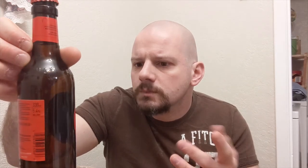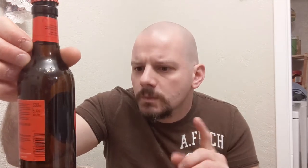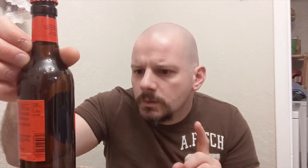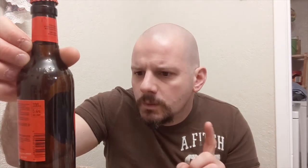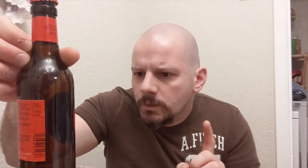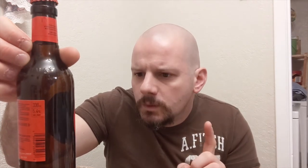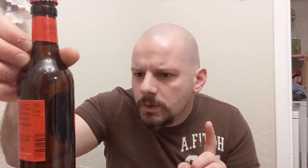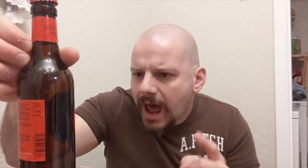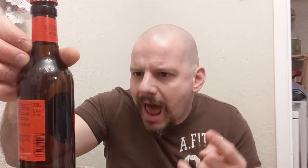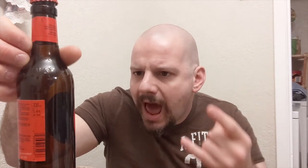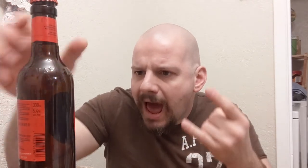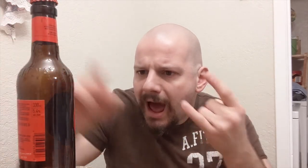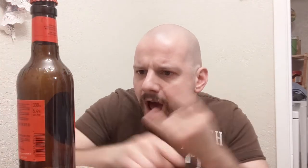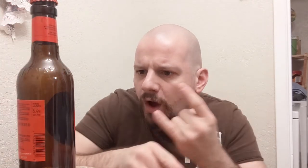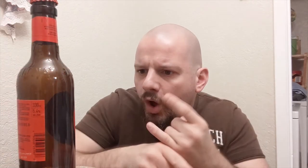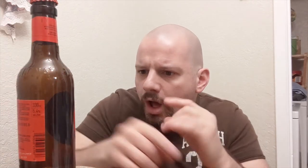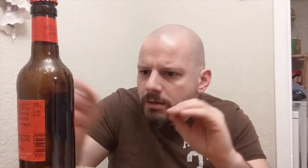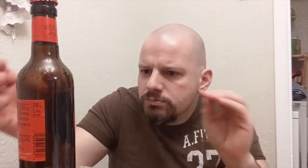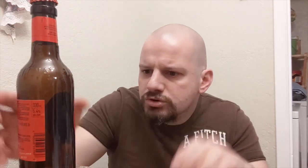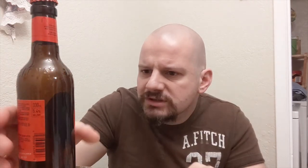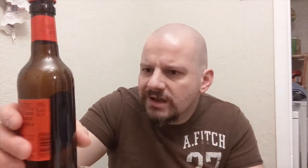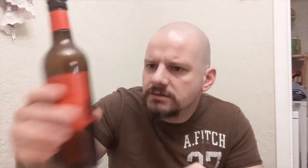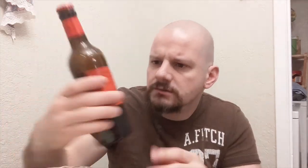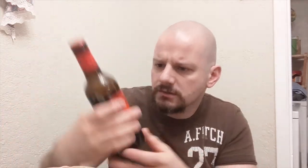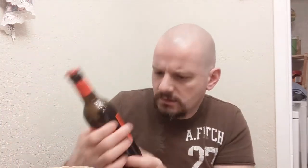Where is the alcohol percentage?